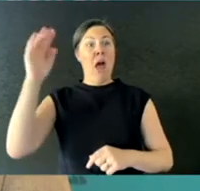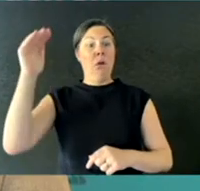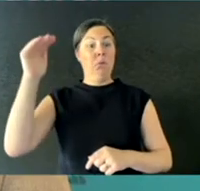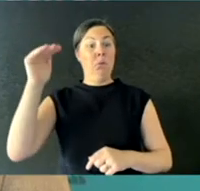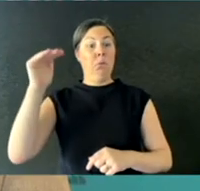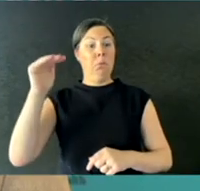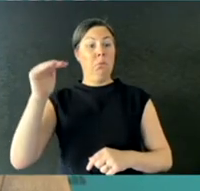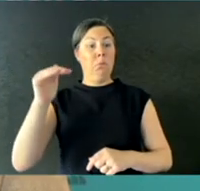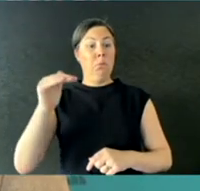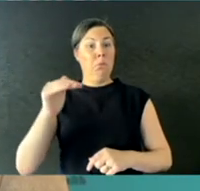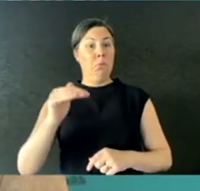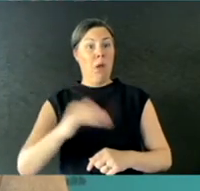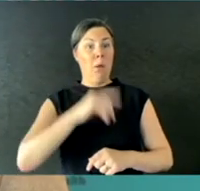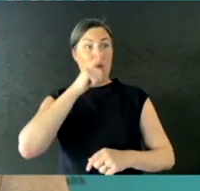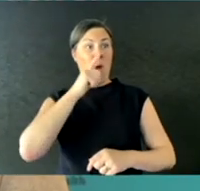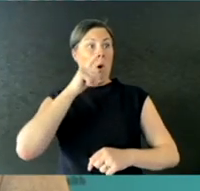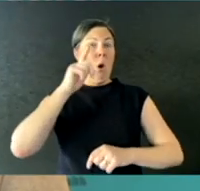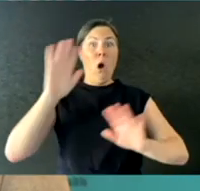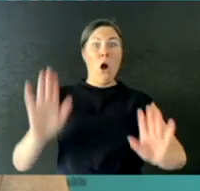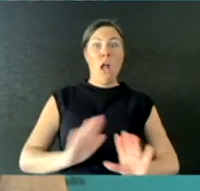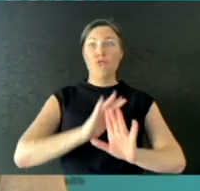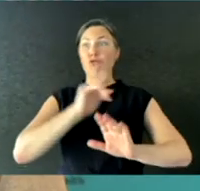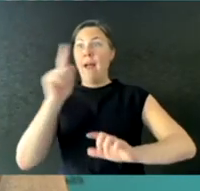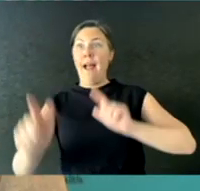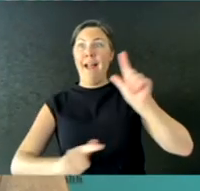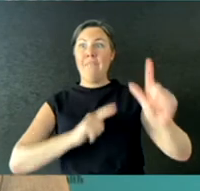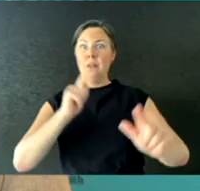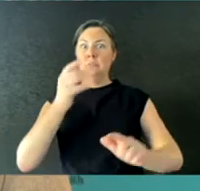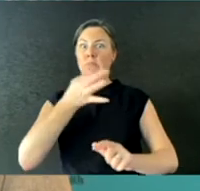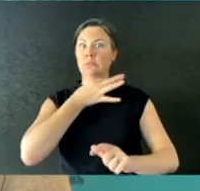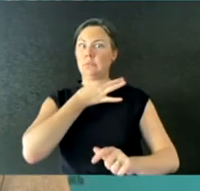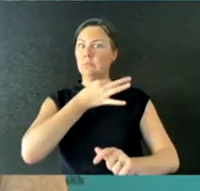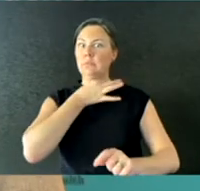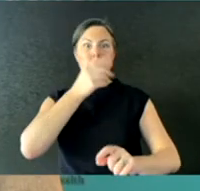as people do start to travel around more, when restrictions are lifted between places